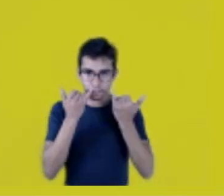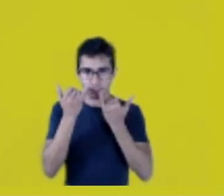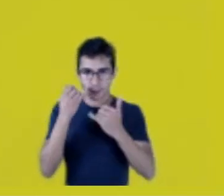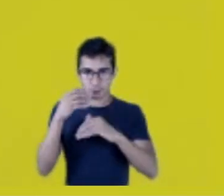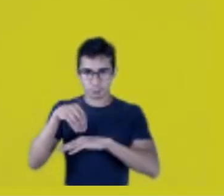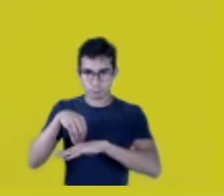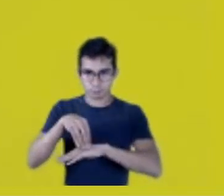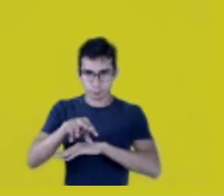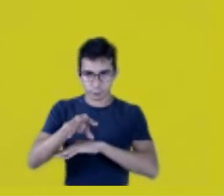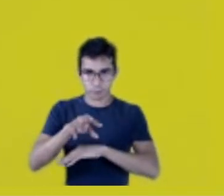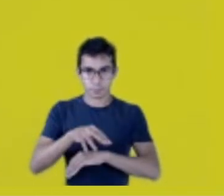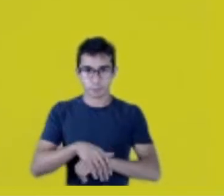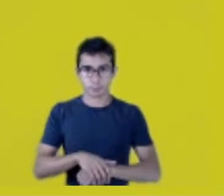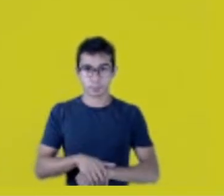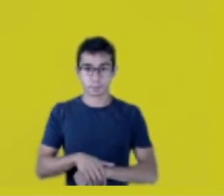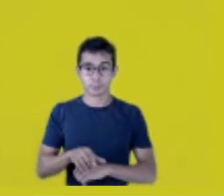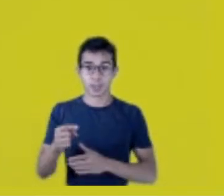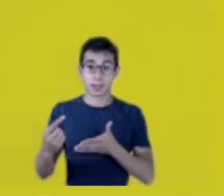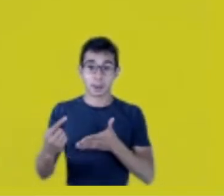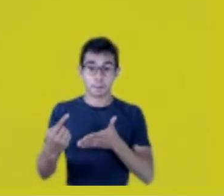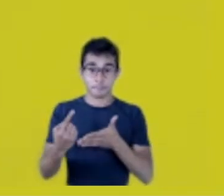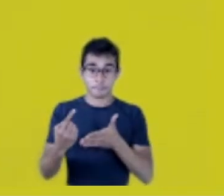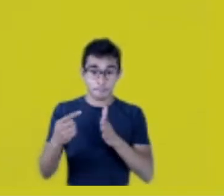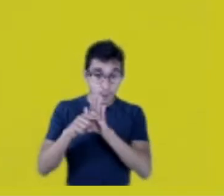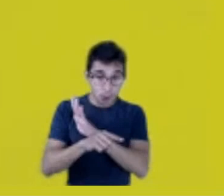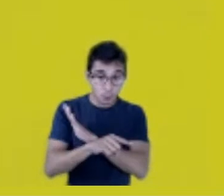he asked this more directly to Fernanda